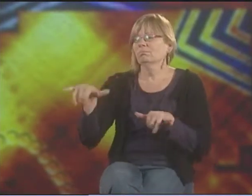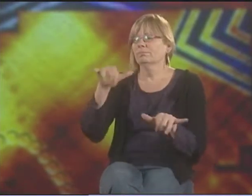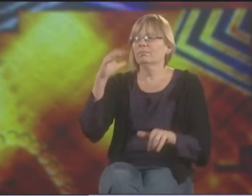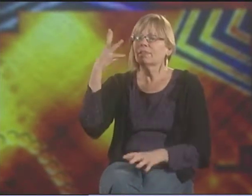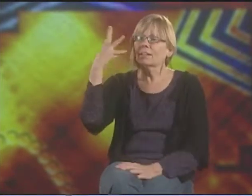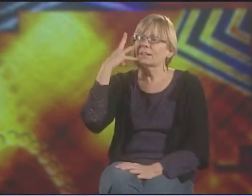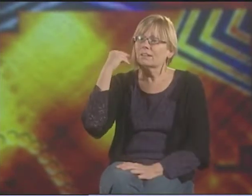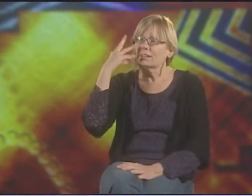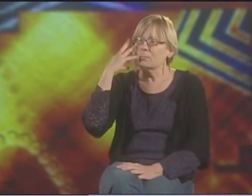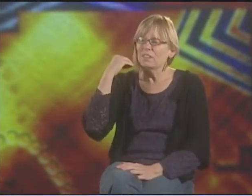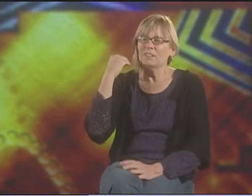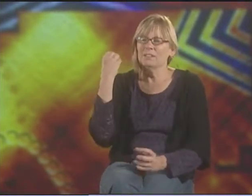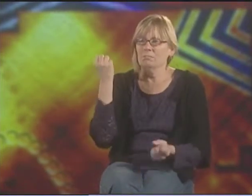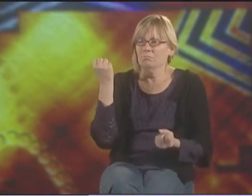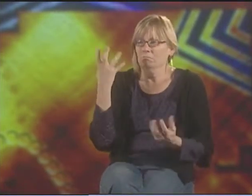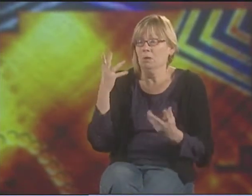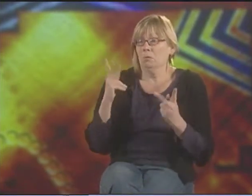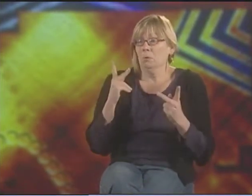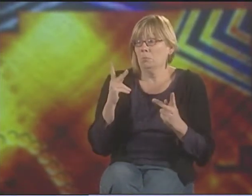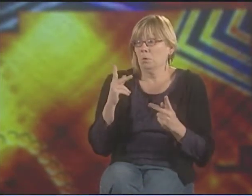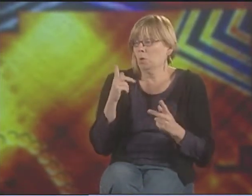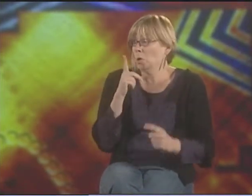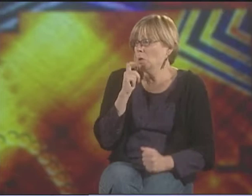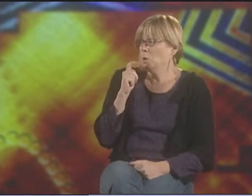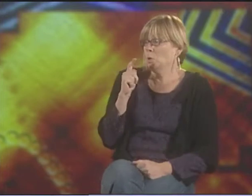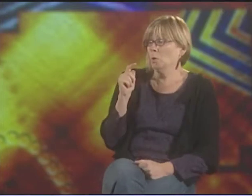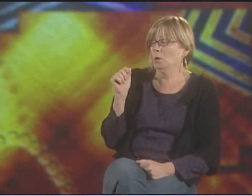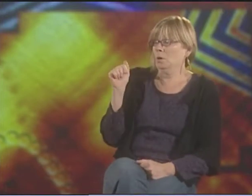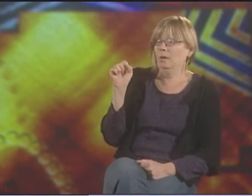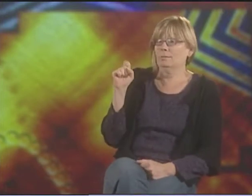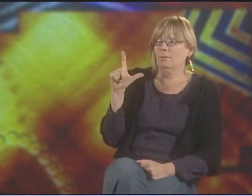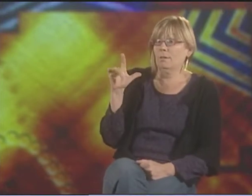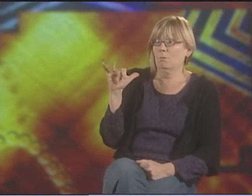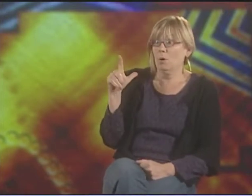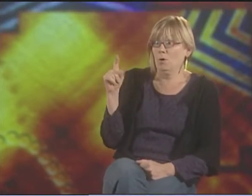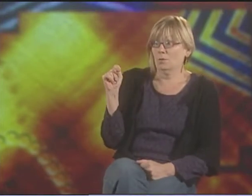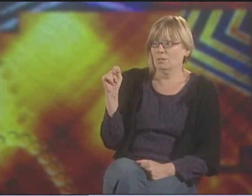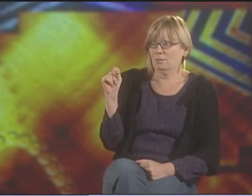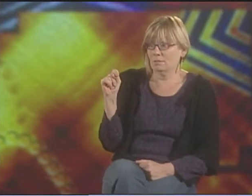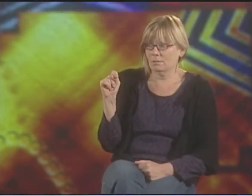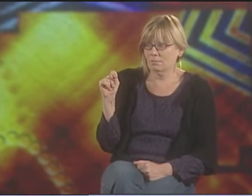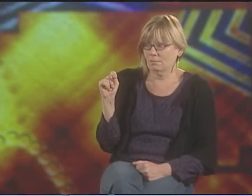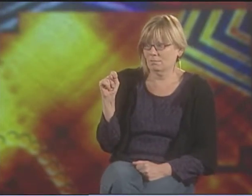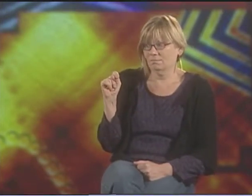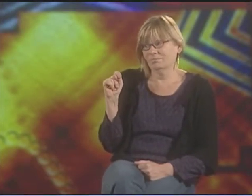I THINK IT'S A COMMON EXPERIENCE THAT MANY PEOPLE WHO ARE ASL POETS